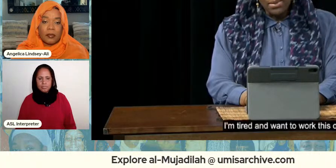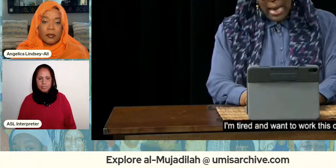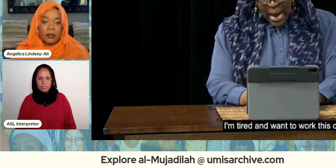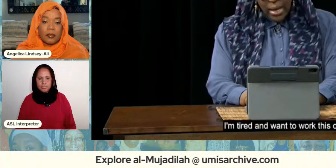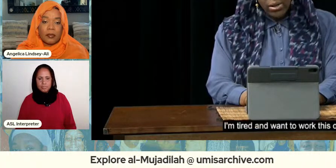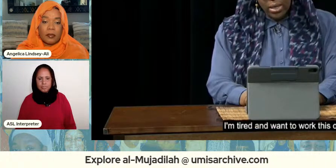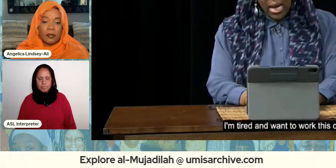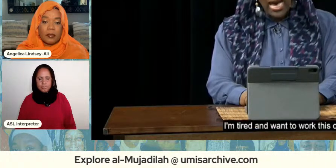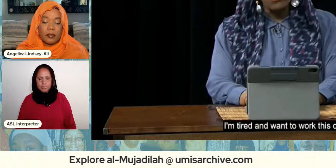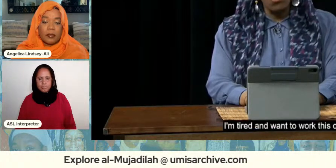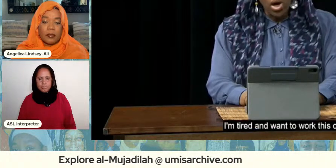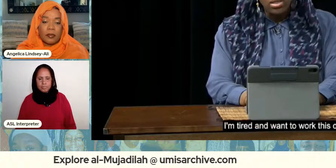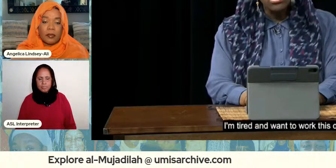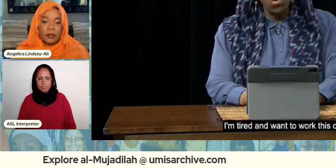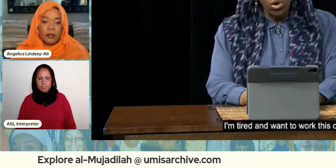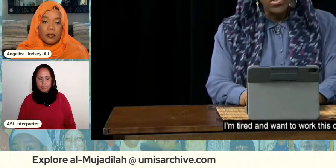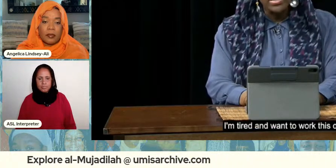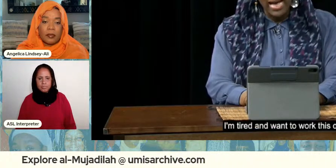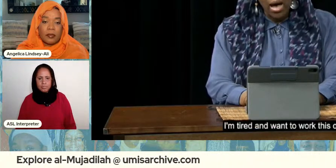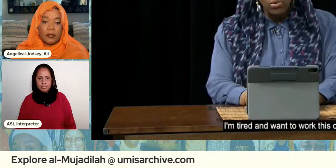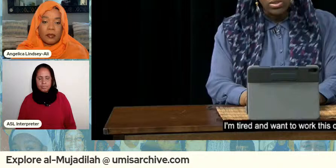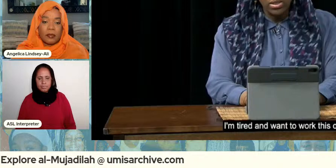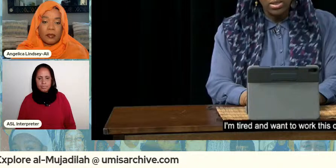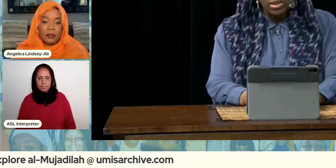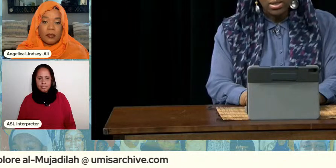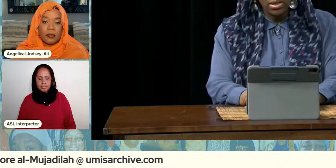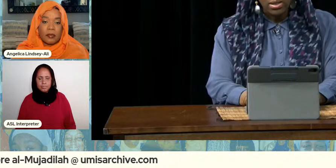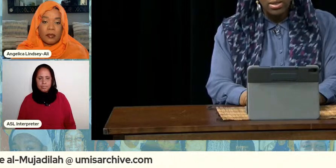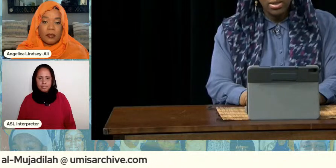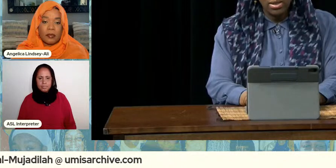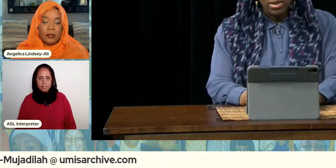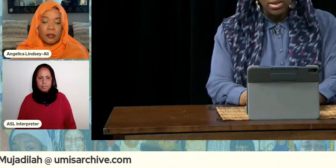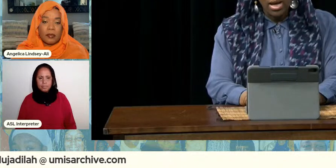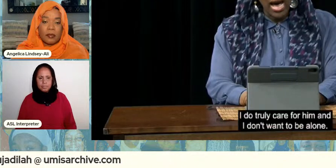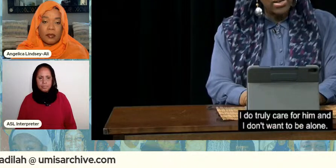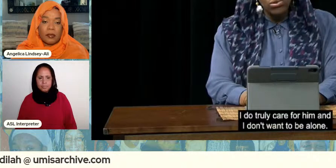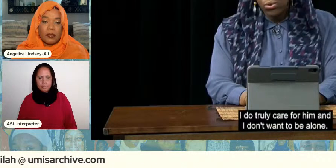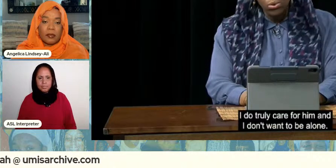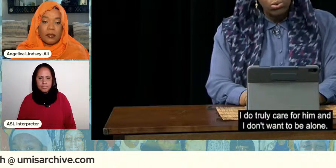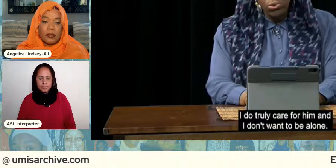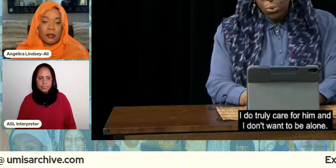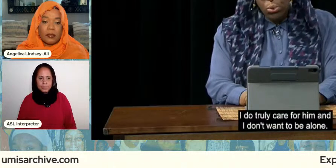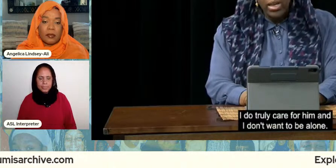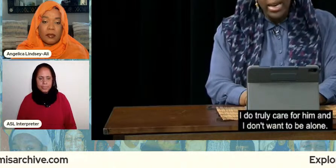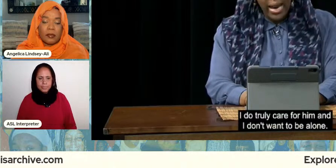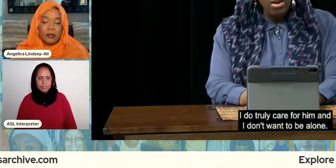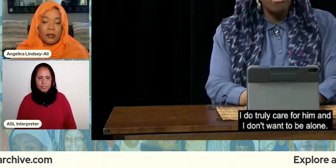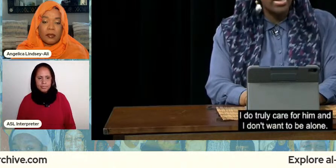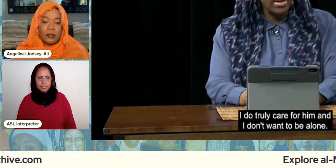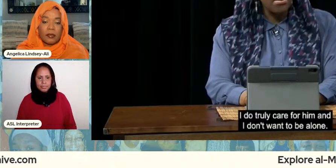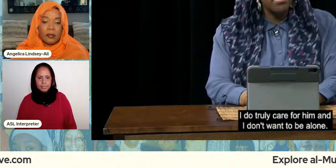i'm tired and want to work this out i do truly care for him